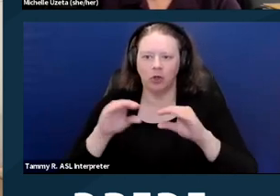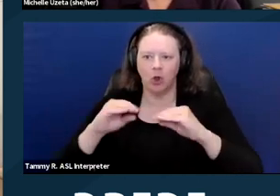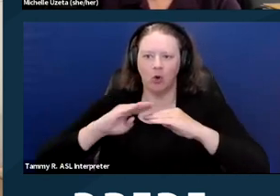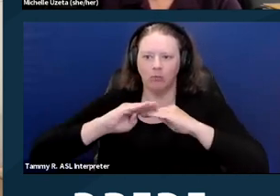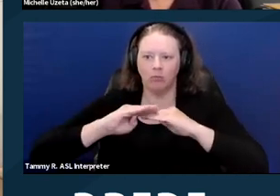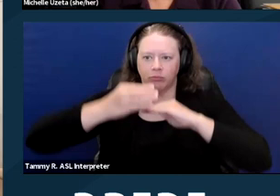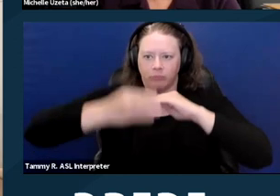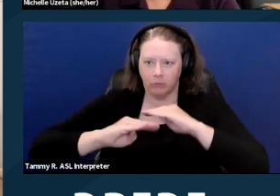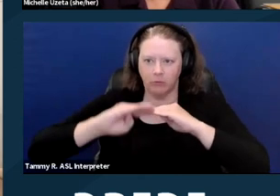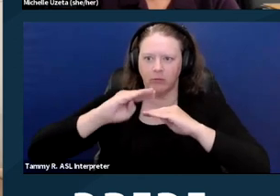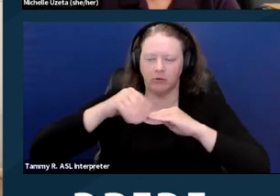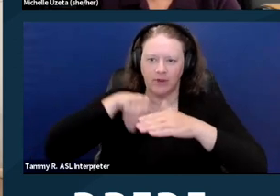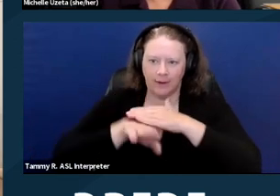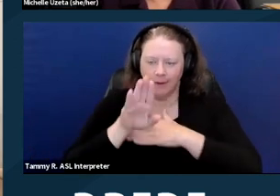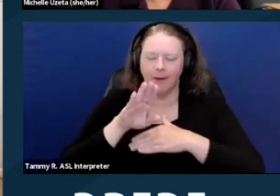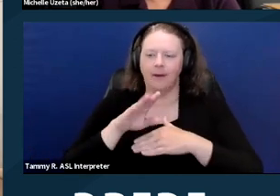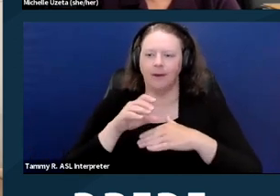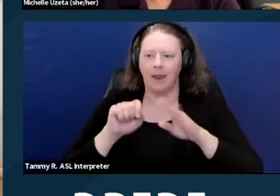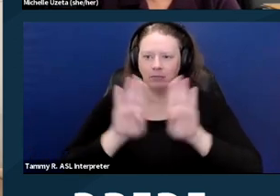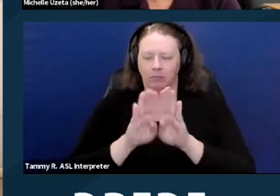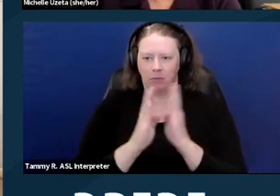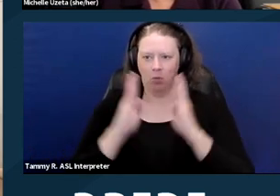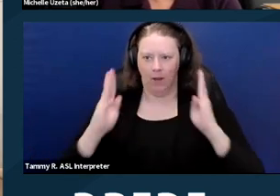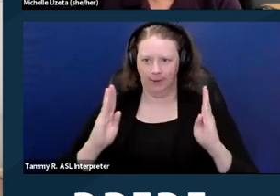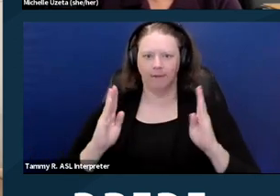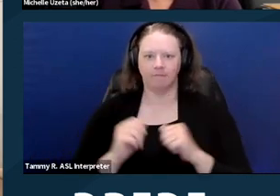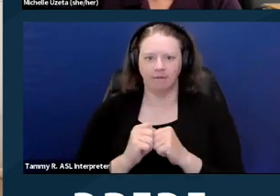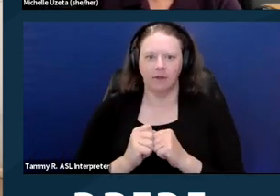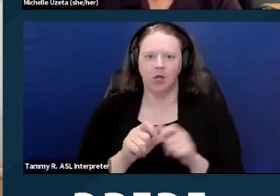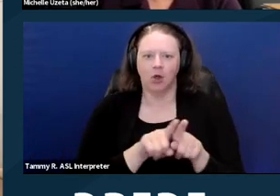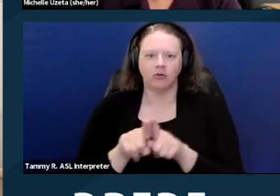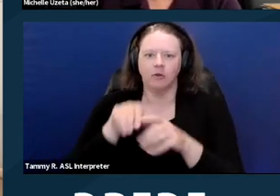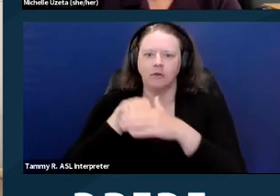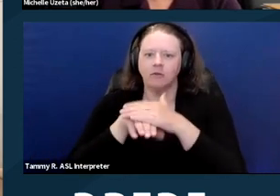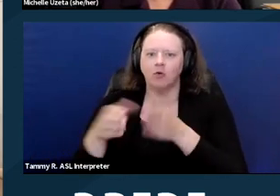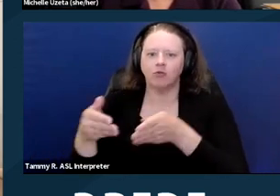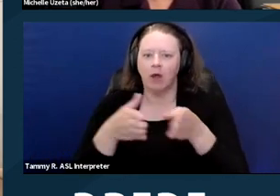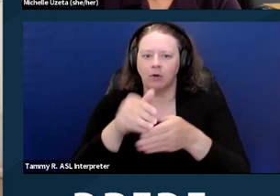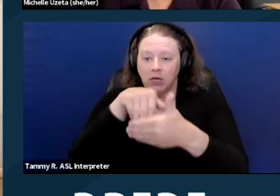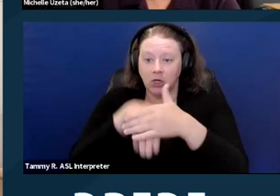accessible routes into and throughout units. Light switches, electrical outlets,